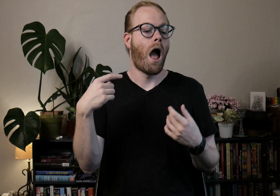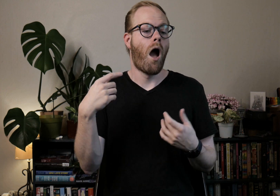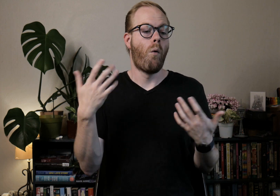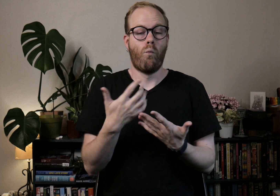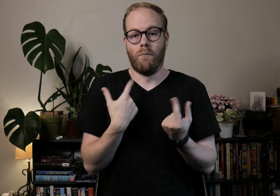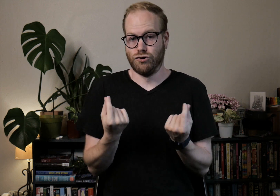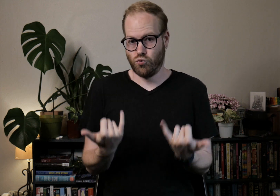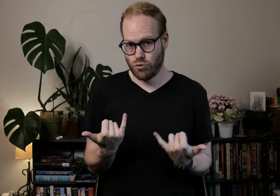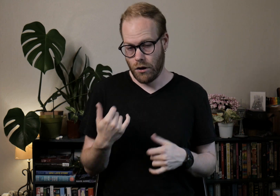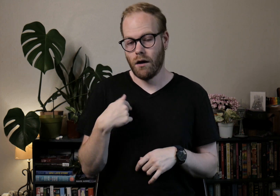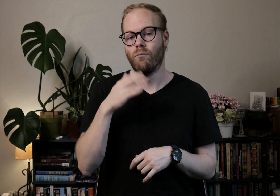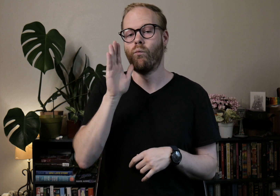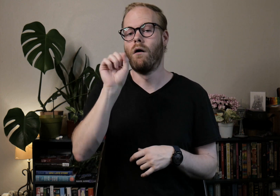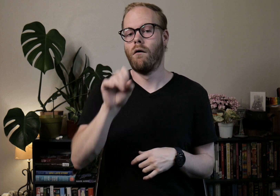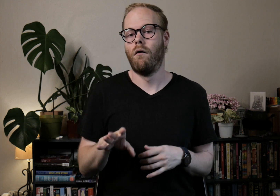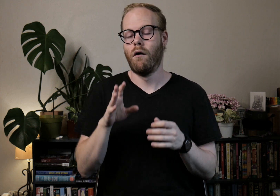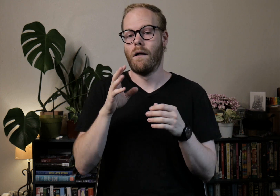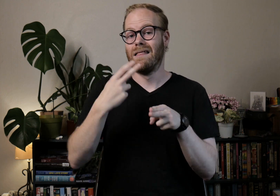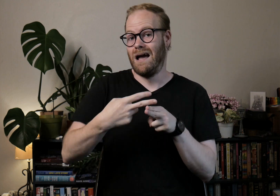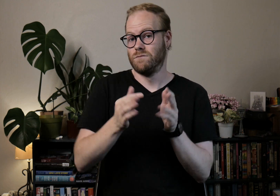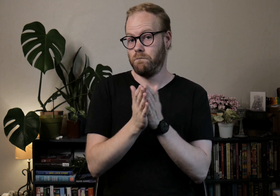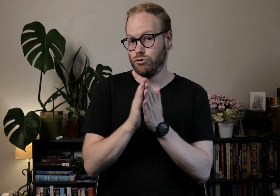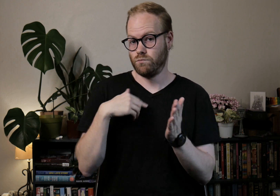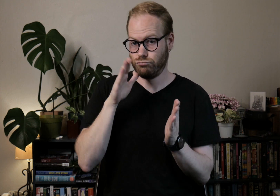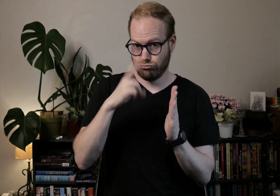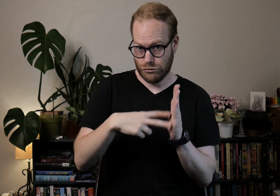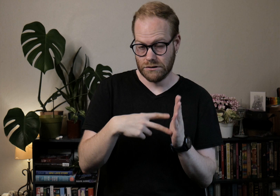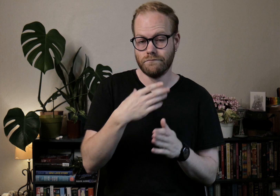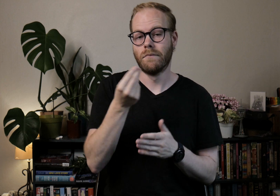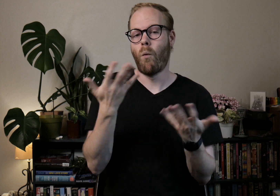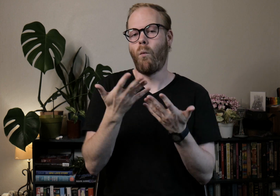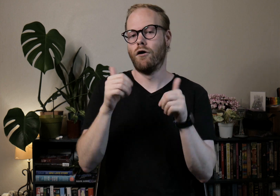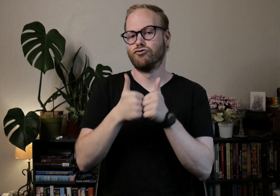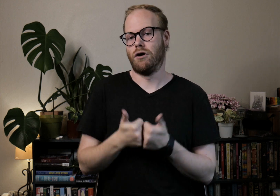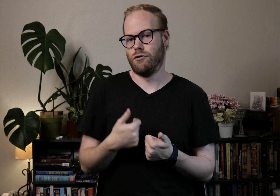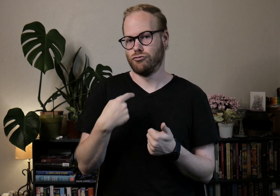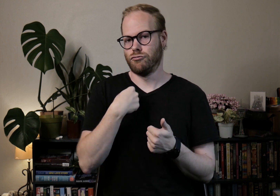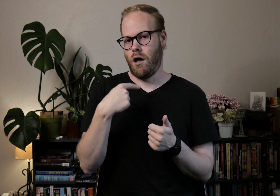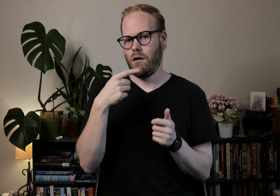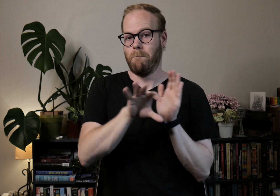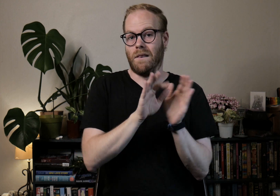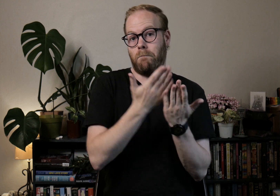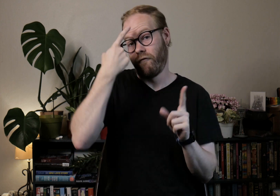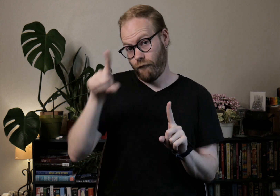What I'm doing today is I will tell you the names of the books I will read, and what challenges I picked the book for.